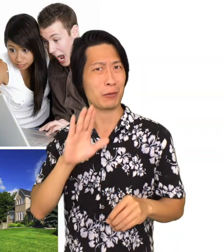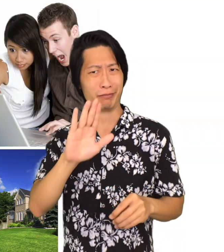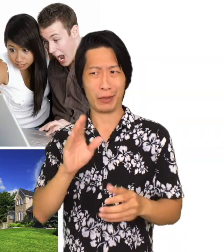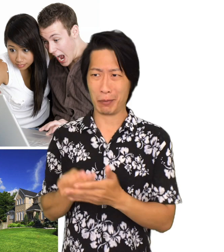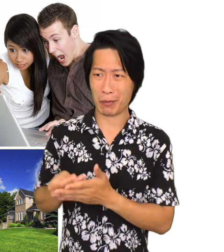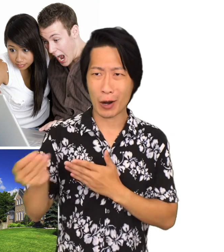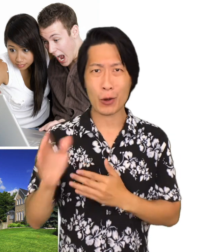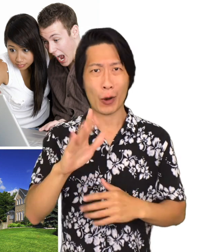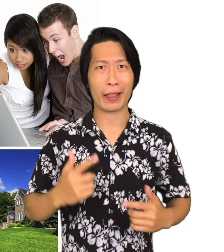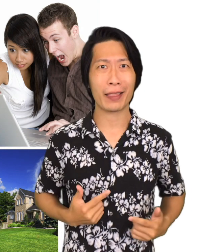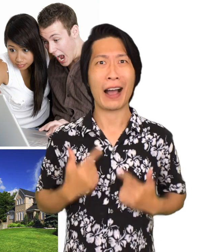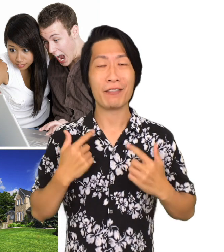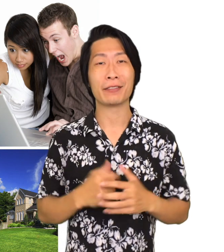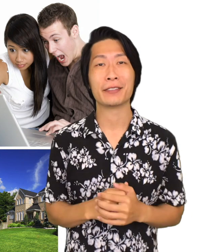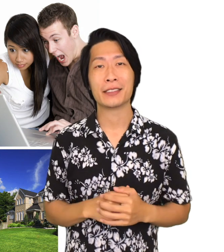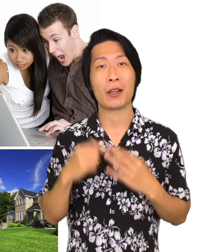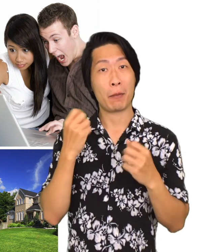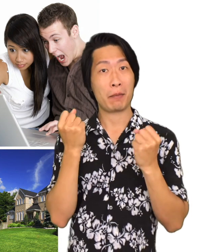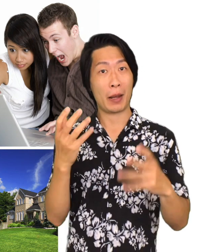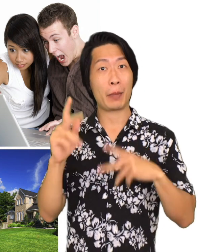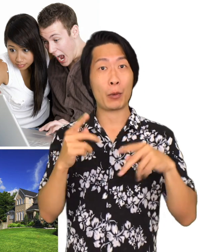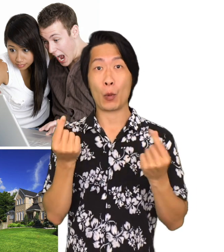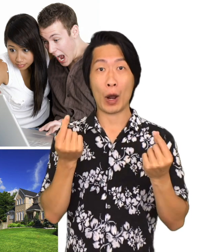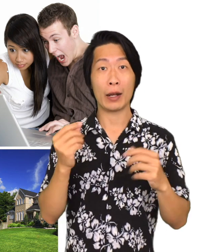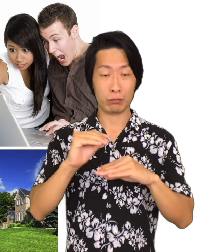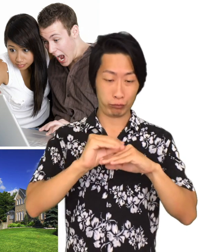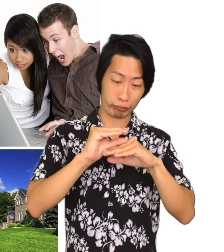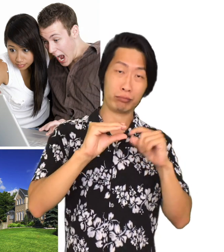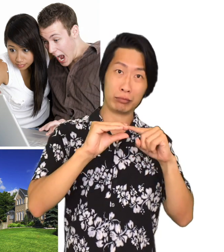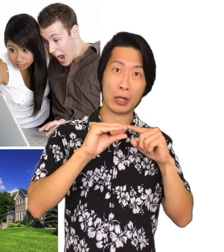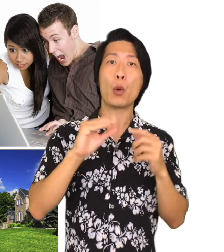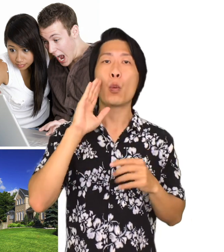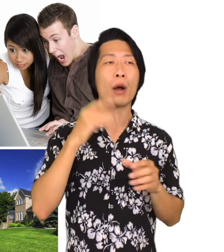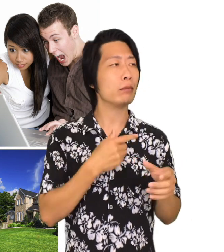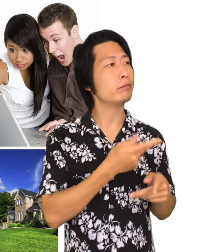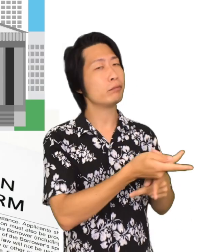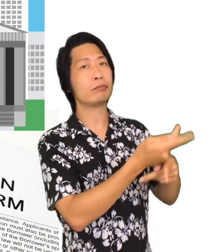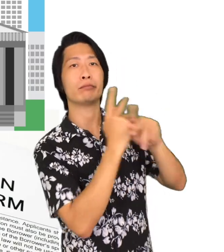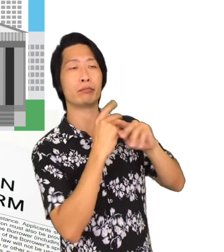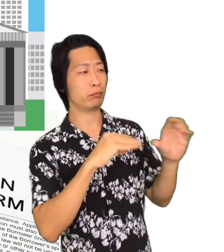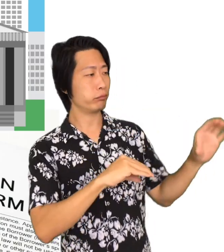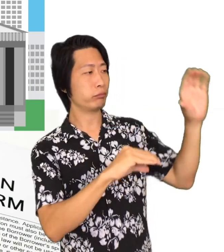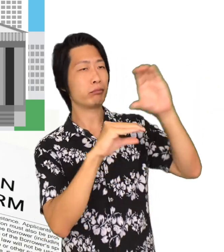can purchase in your lifetime. For many people they will need financing